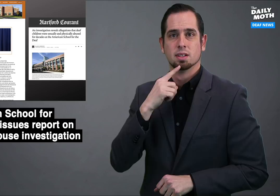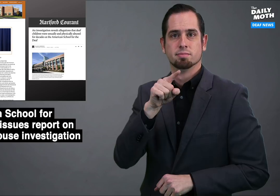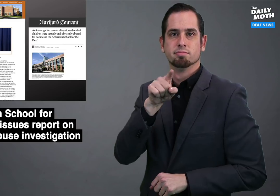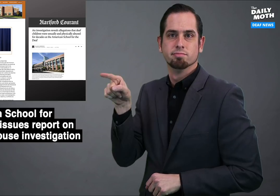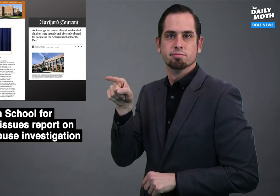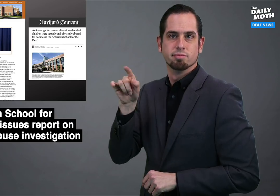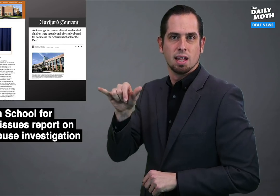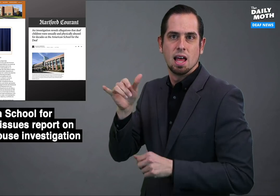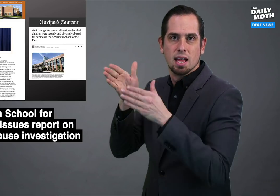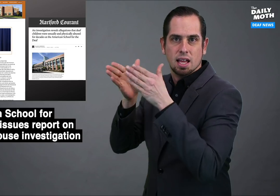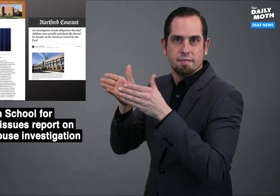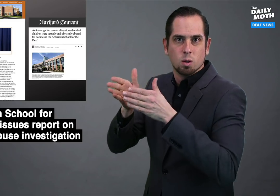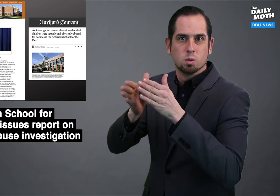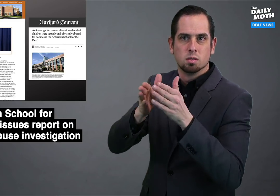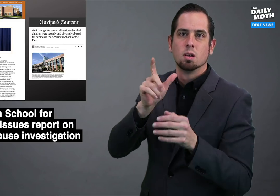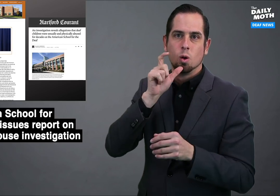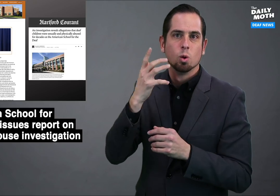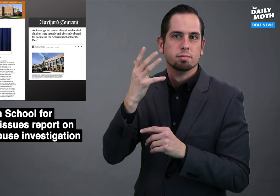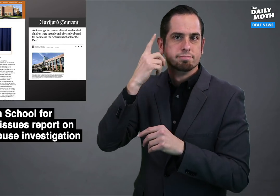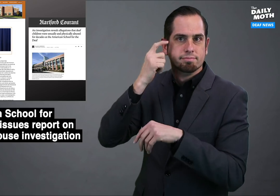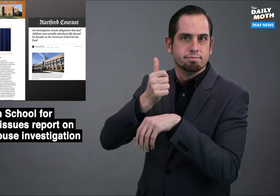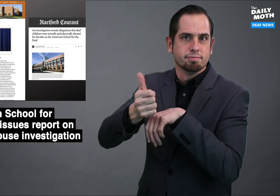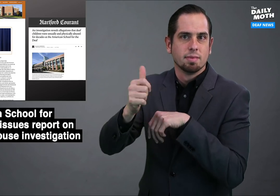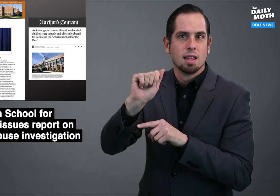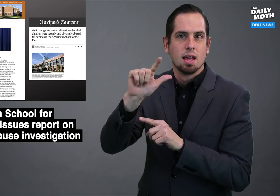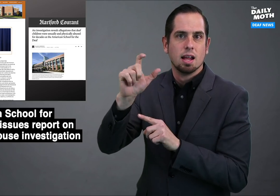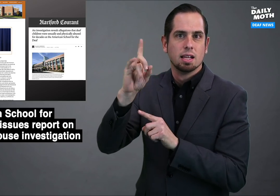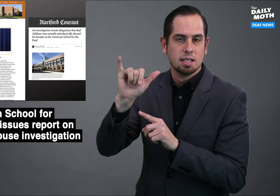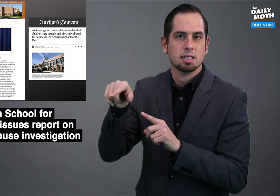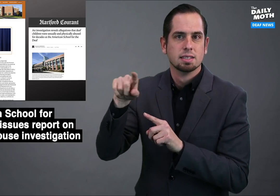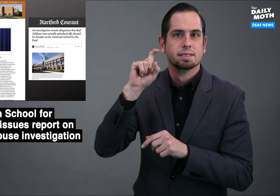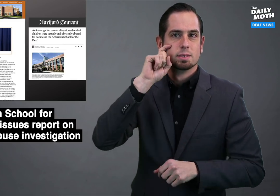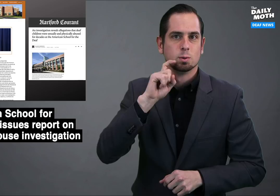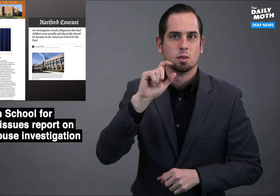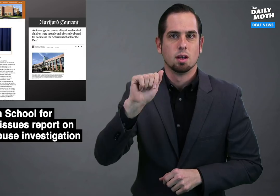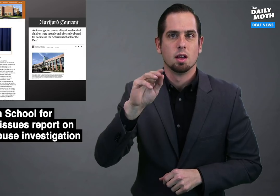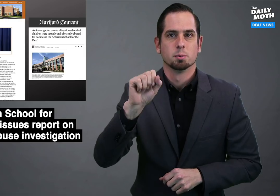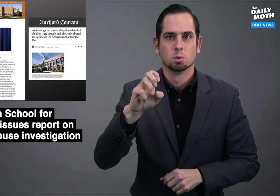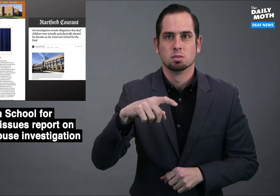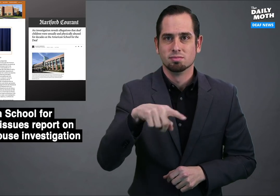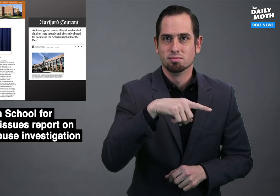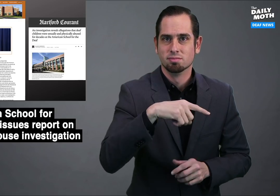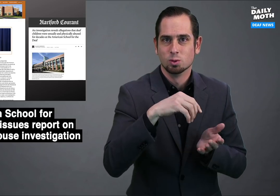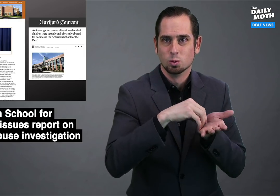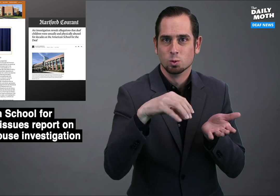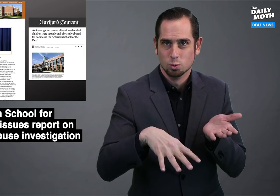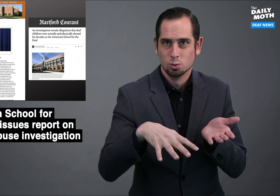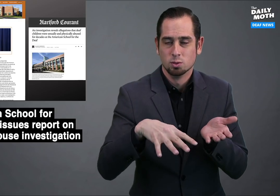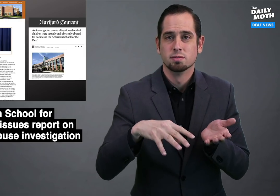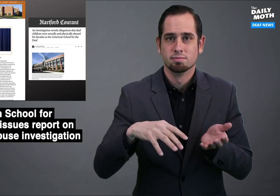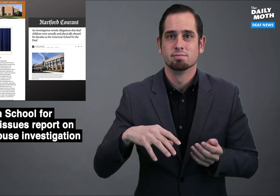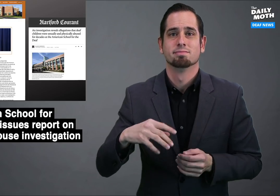as individuals who allegedly sexually abused students.